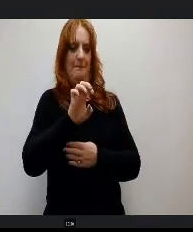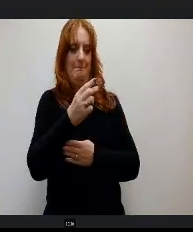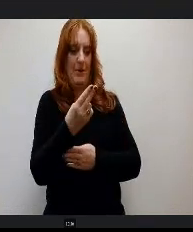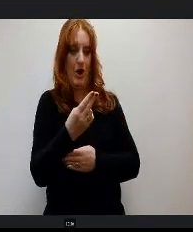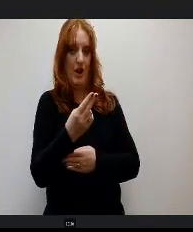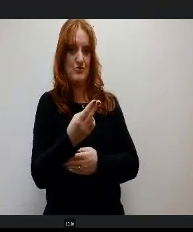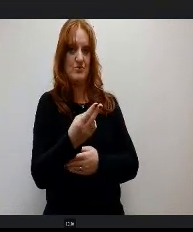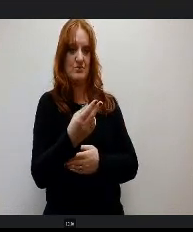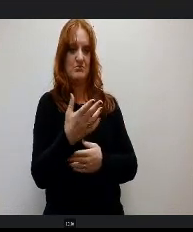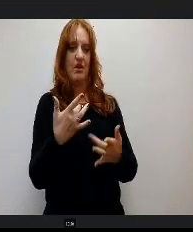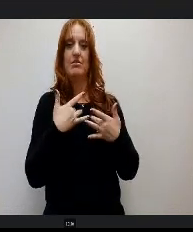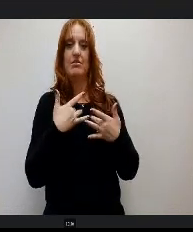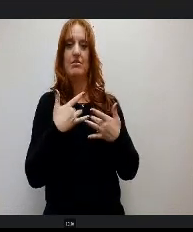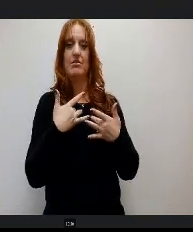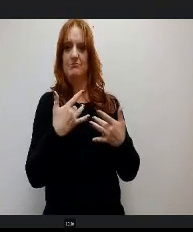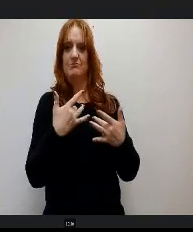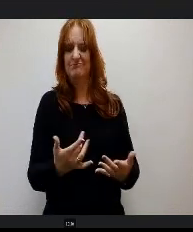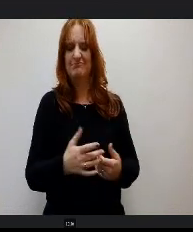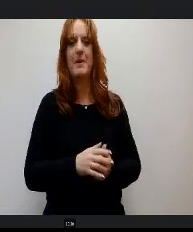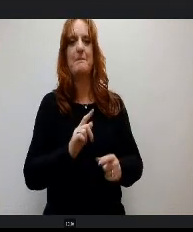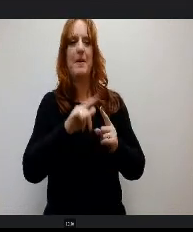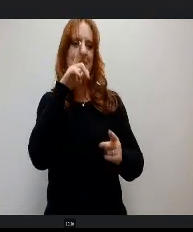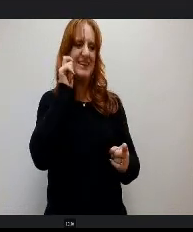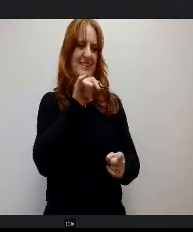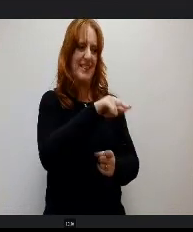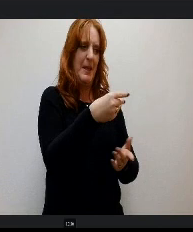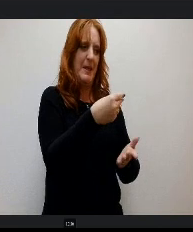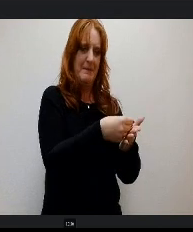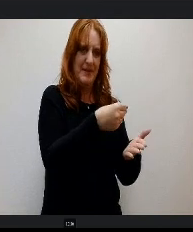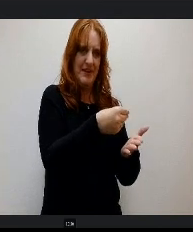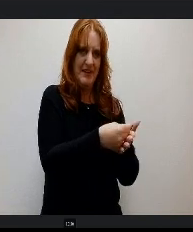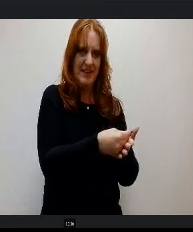But because of that pooled cash, that's why over the three-year we look stronger.